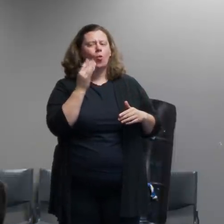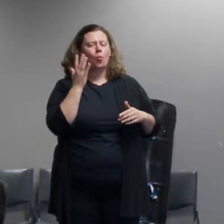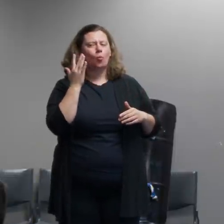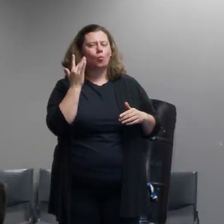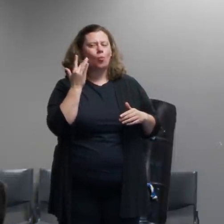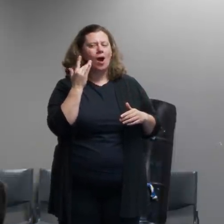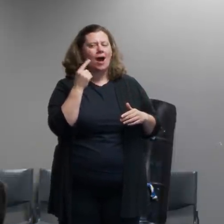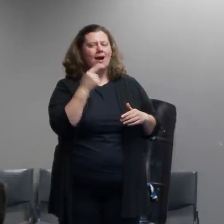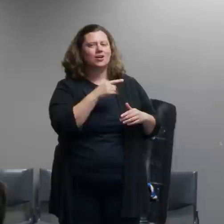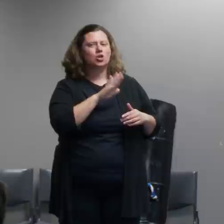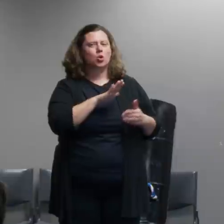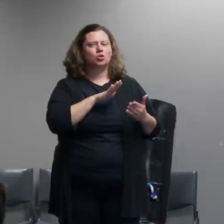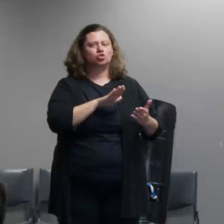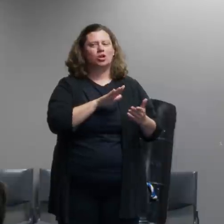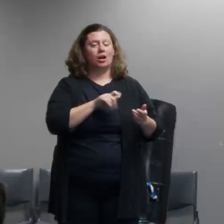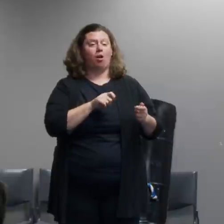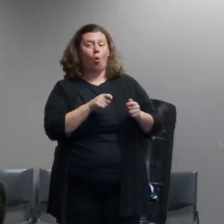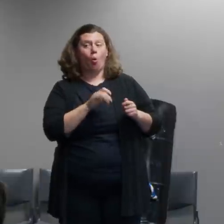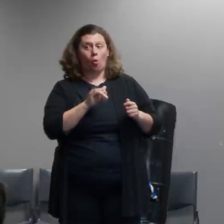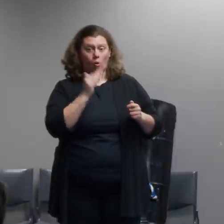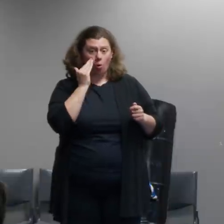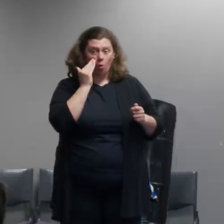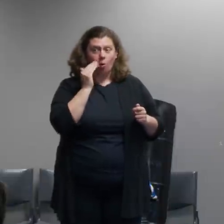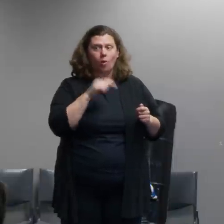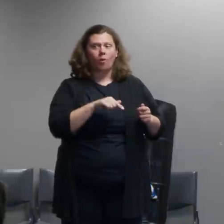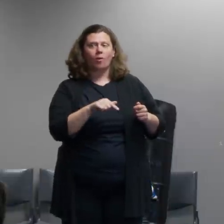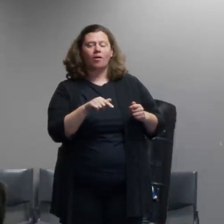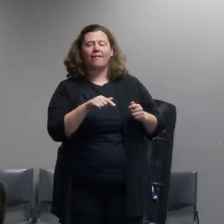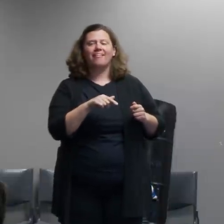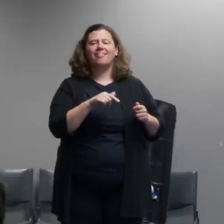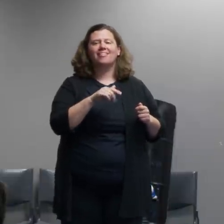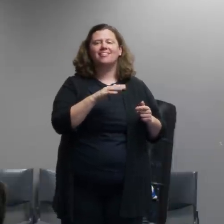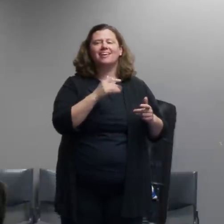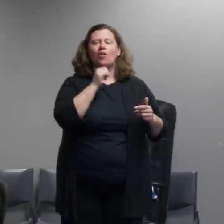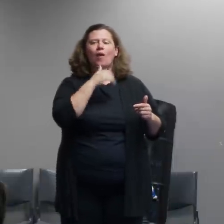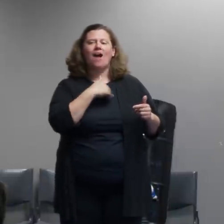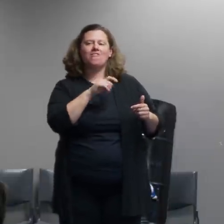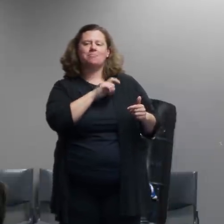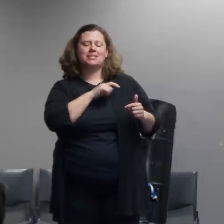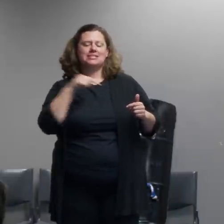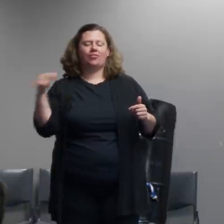changed along with that like why couldn't you have officers on one side and then officers on the other side arresting the people